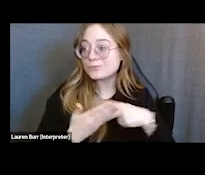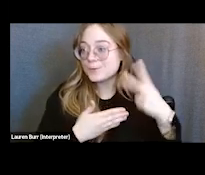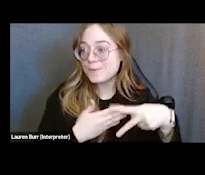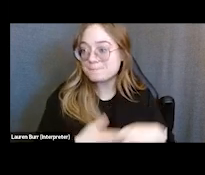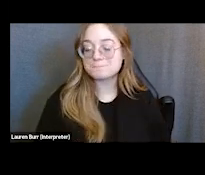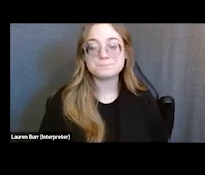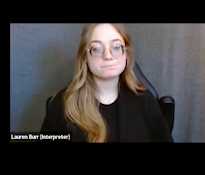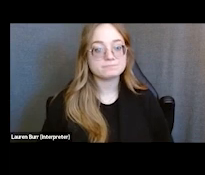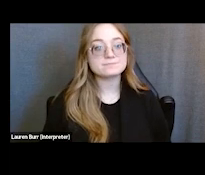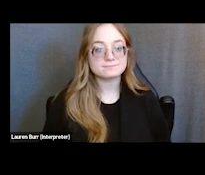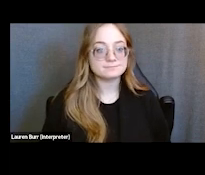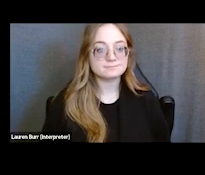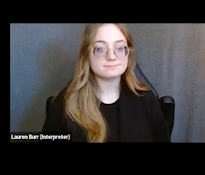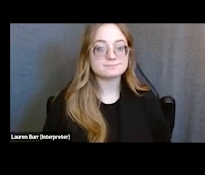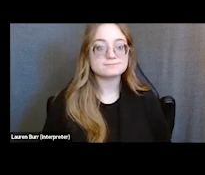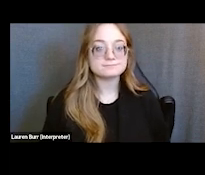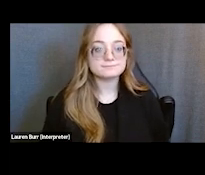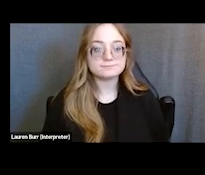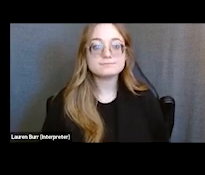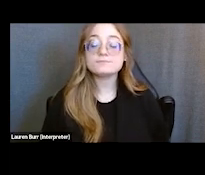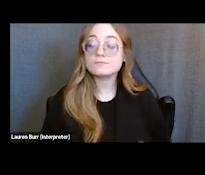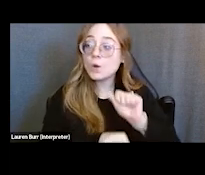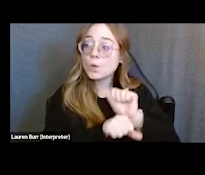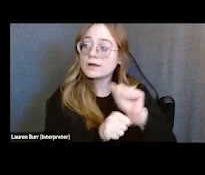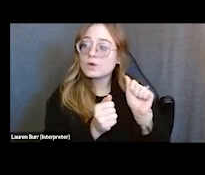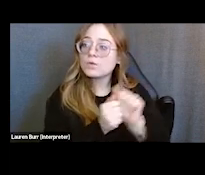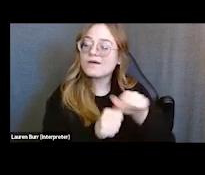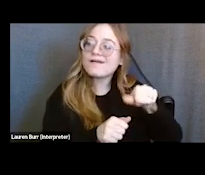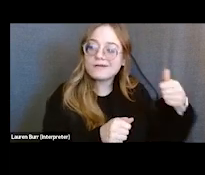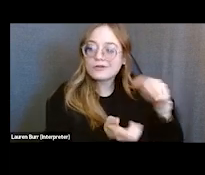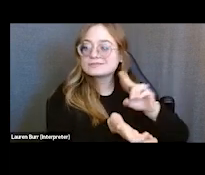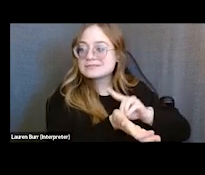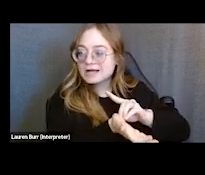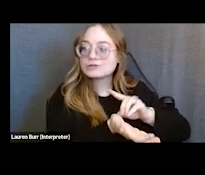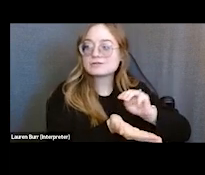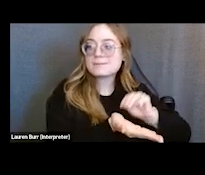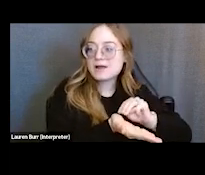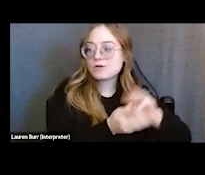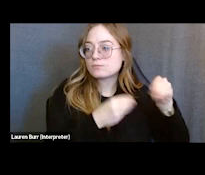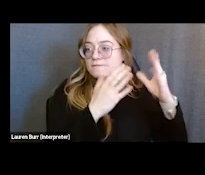When working with other or external medical providers, it can be extremely difficult to spread the word,